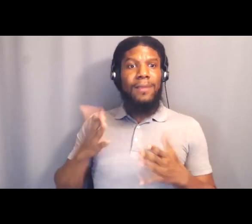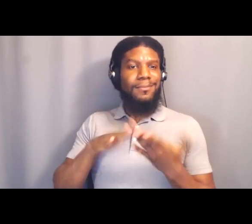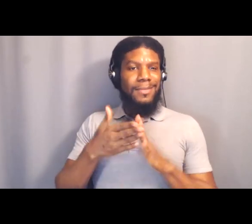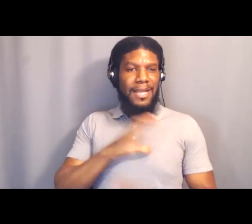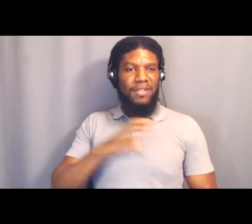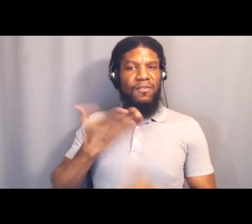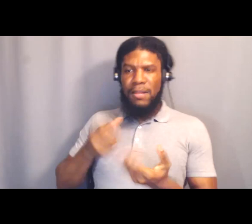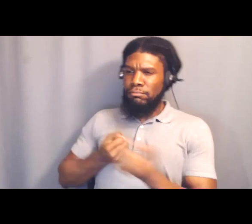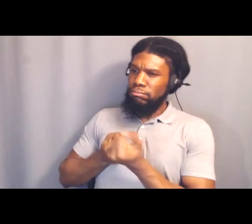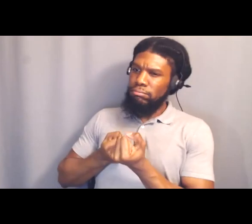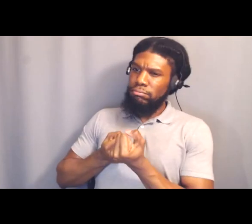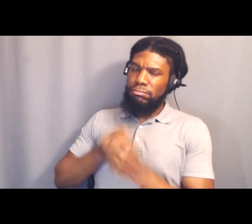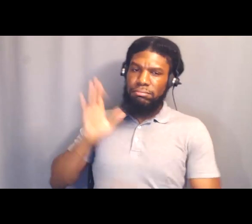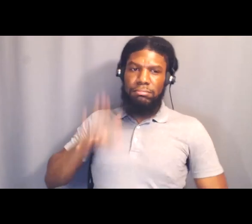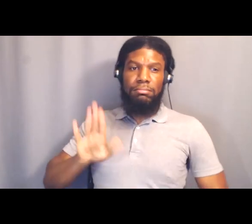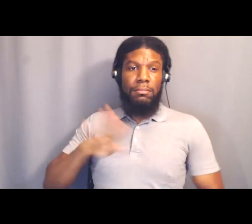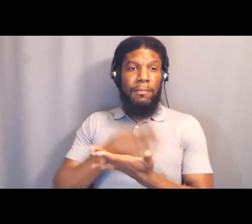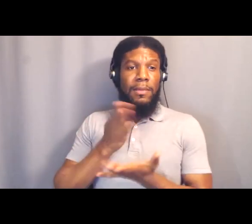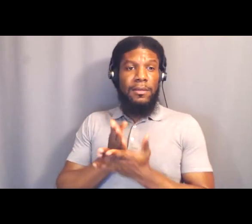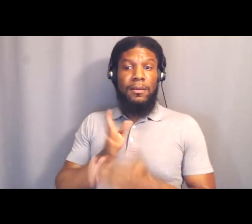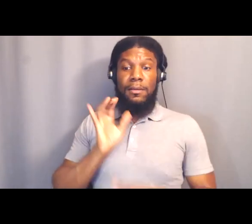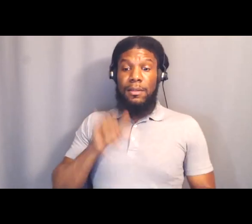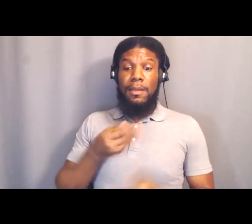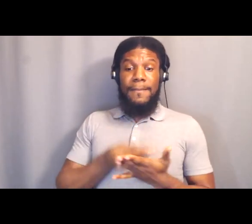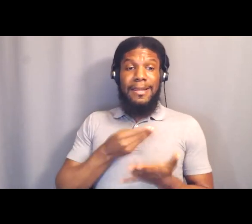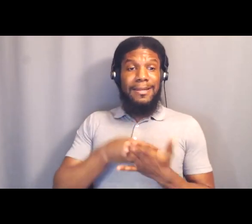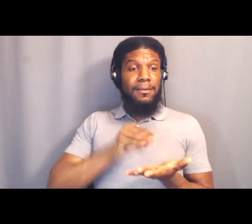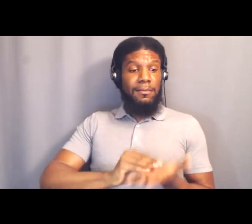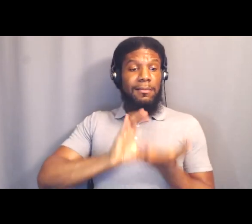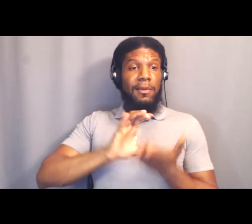which restores about $40 million to LAPD.